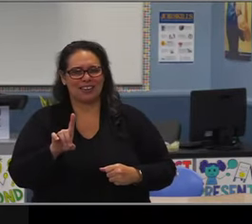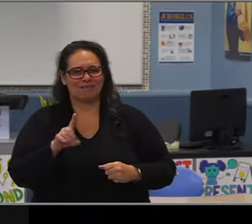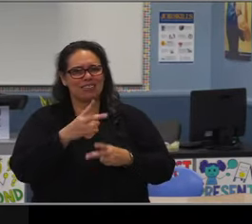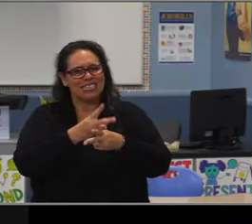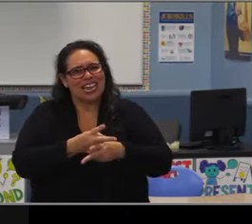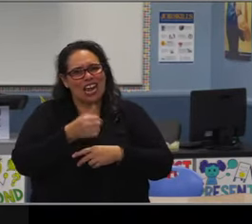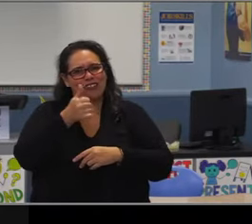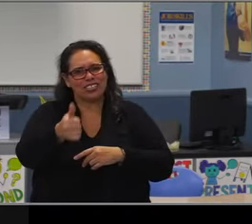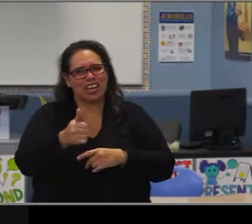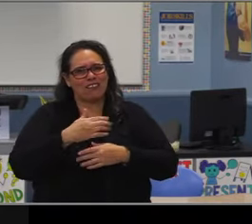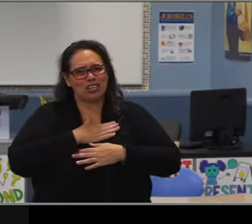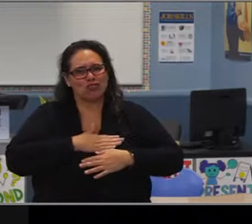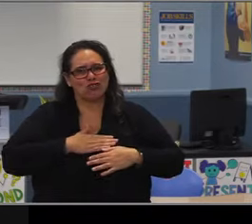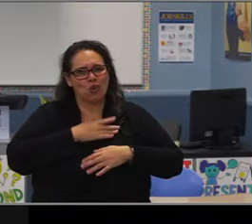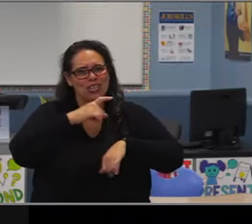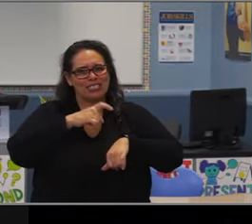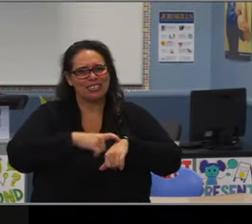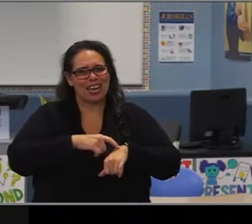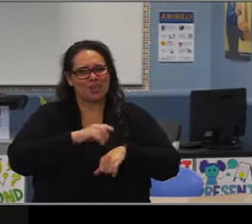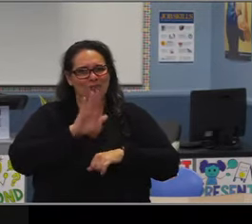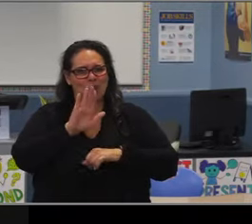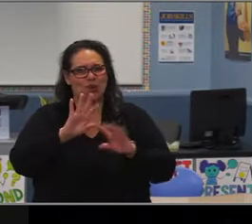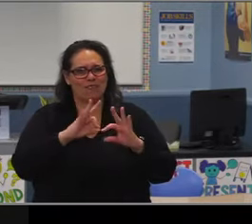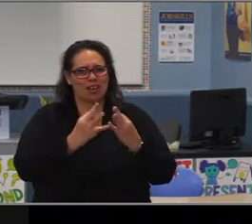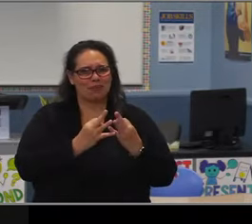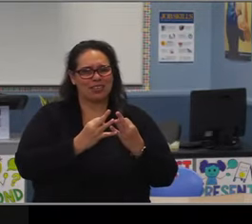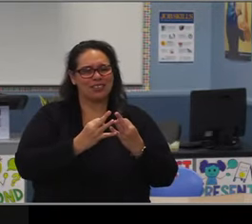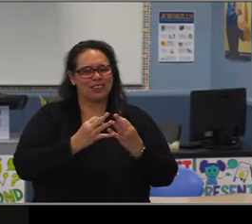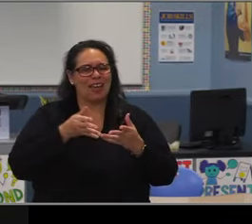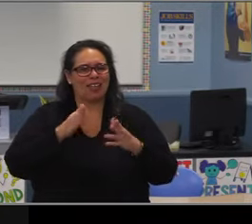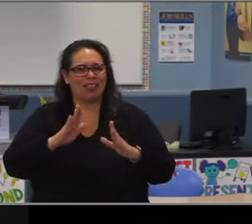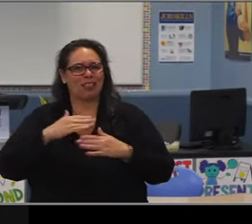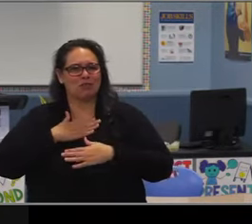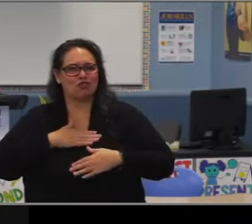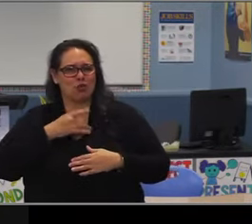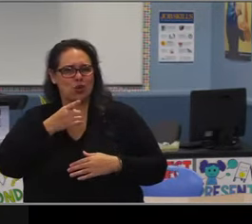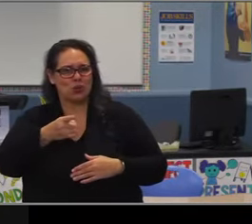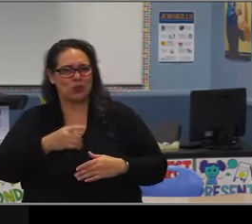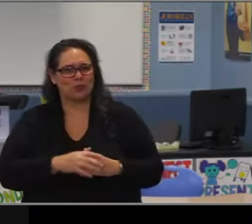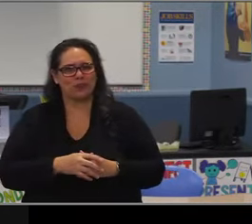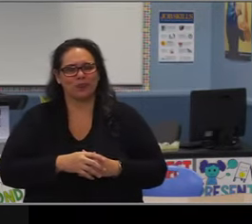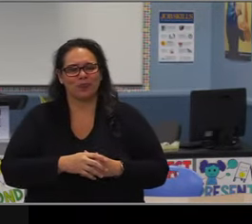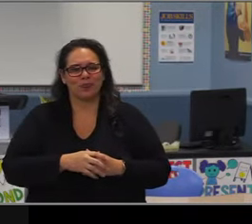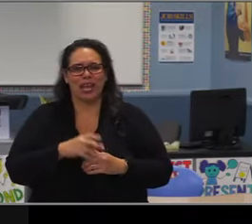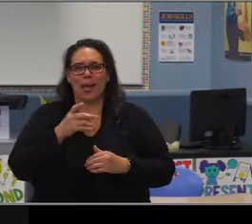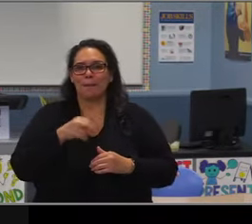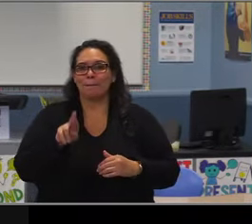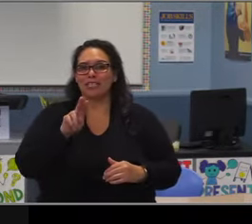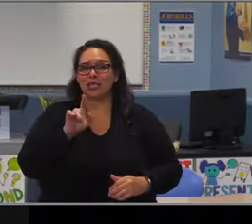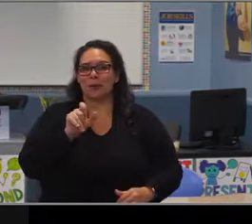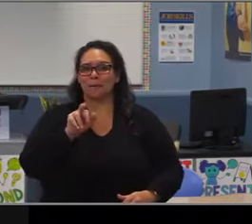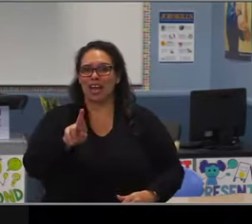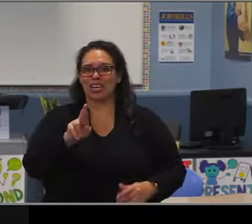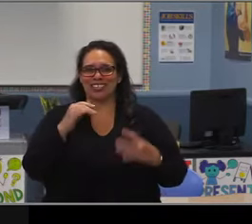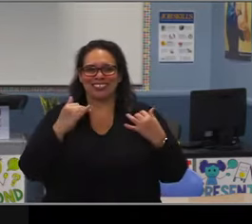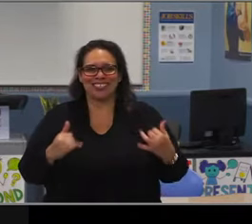on our community, on our students and our families here in our greater Long Beach community. Thank you.